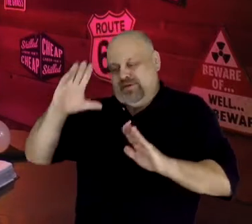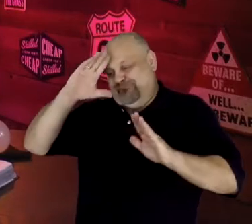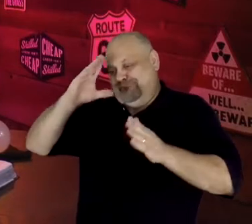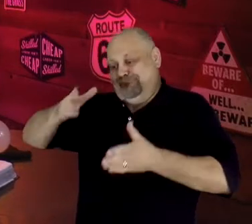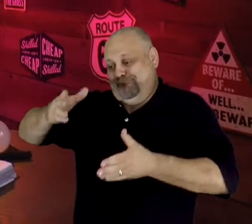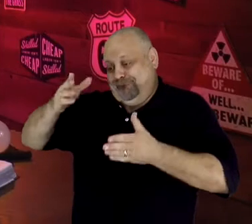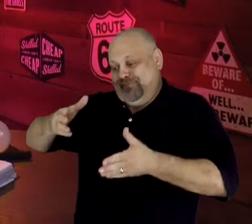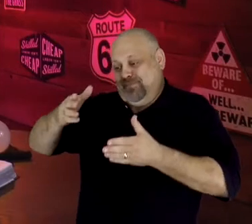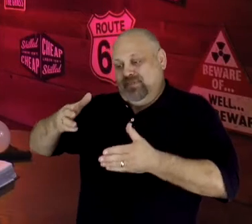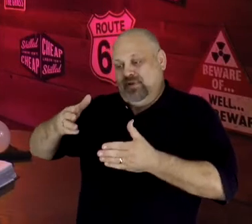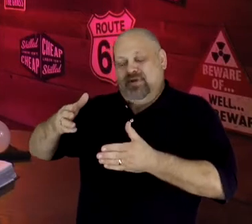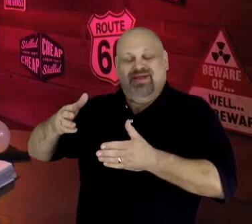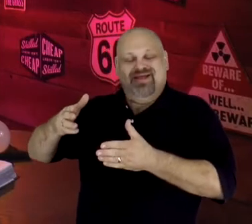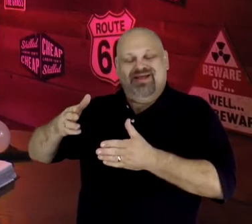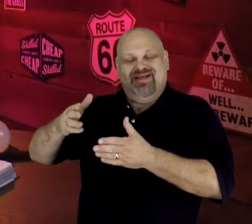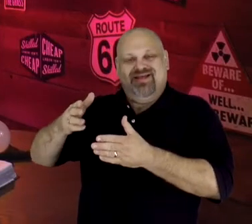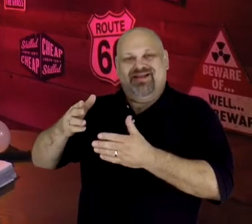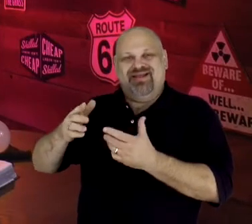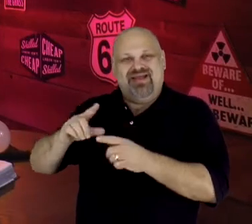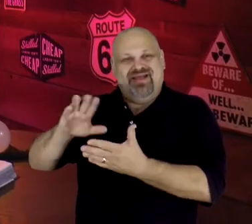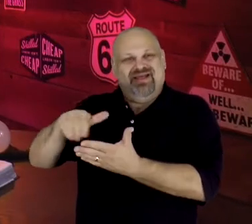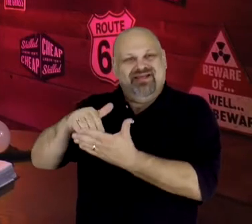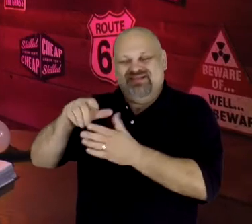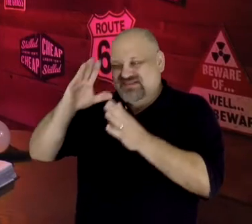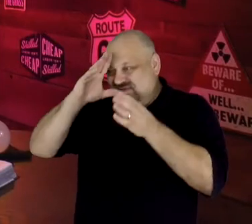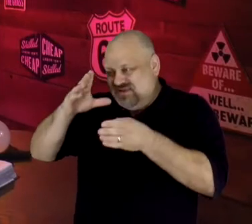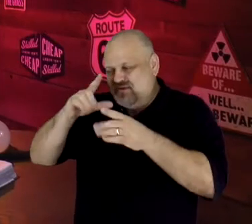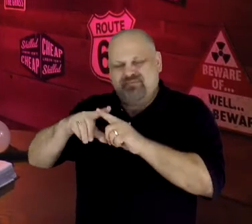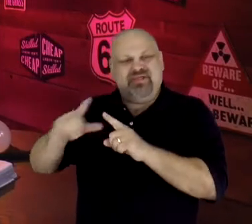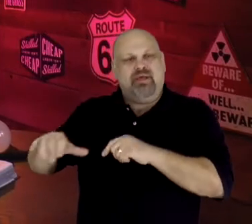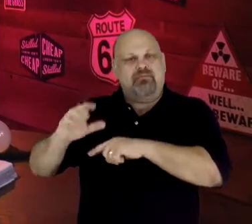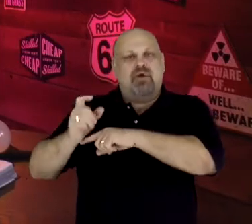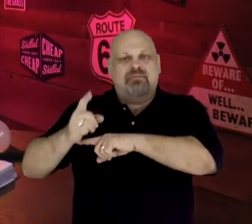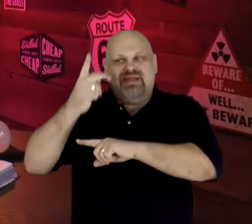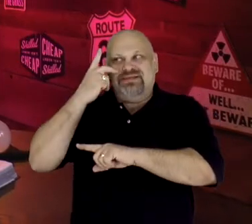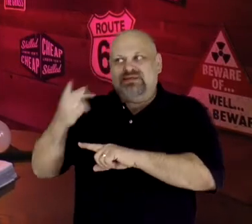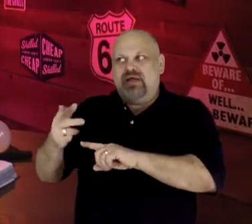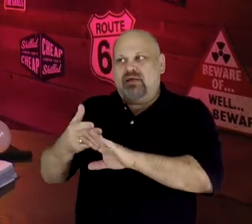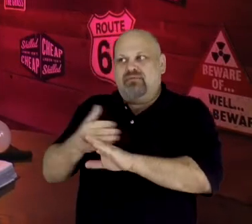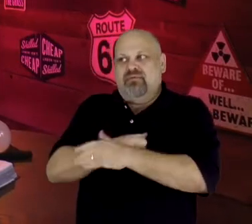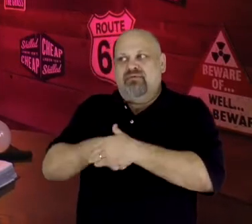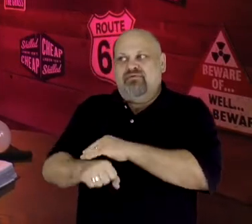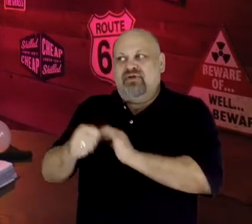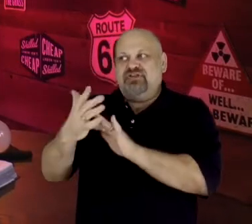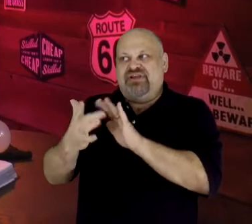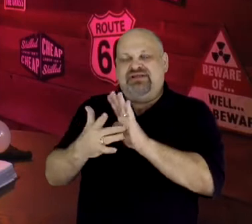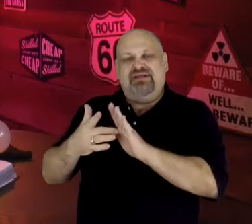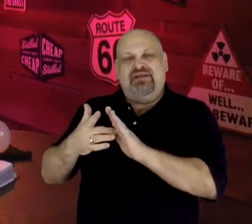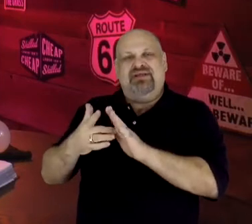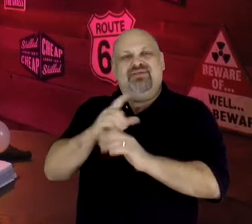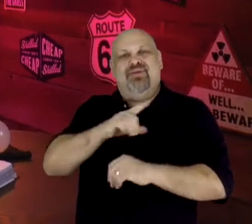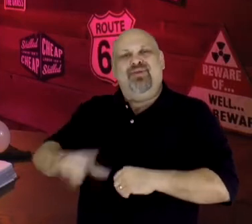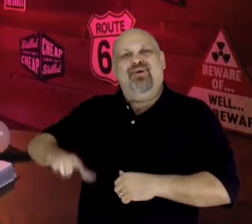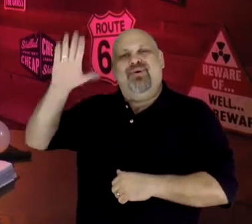but from the moment he saw the pre-incarnate Jesus–the Angel of the LORD–he was faithfully